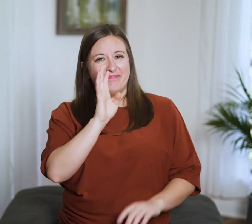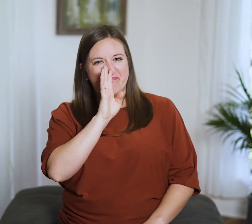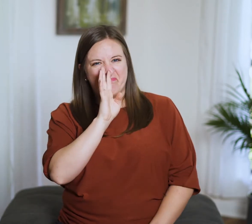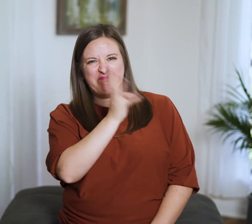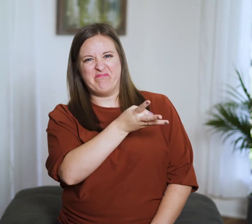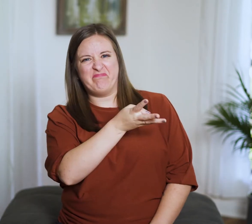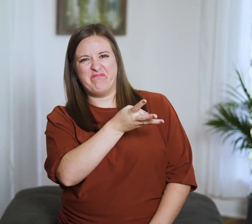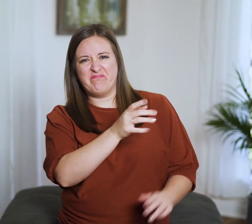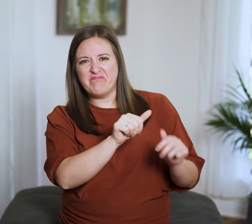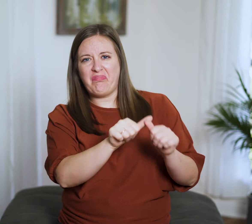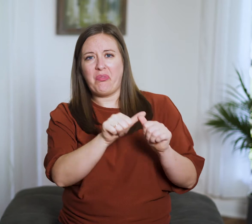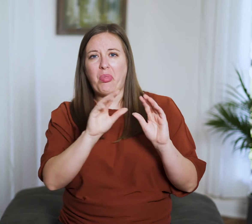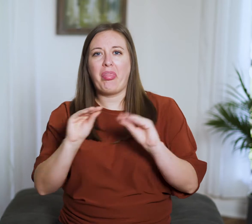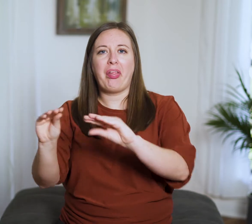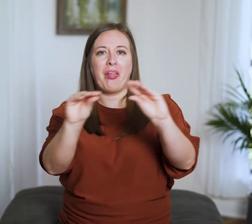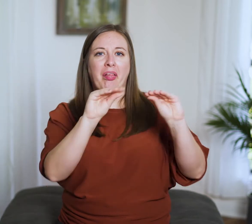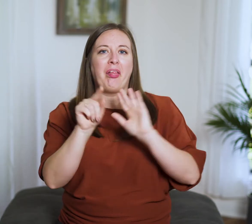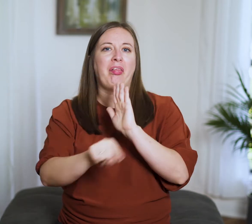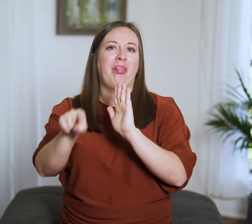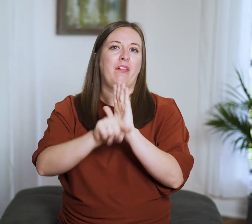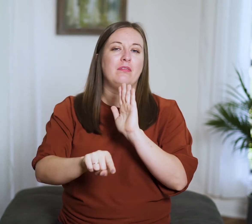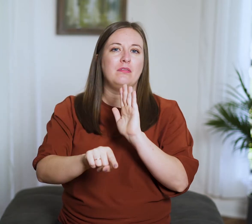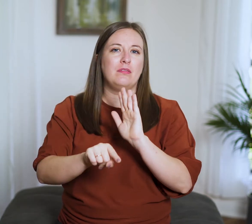he just keeps talking.